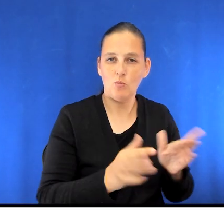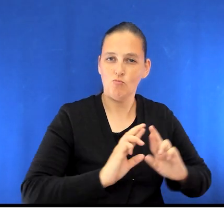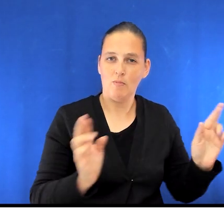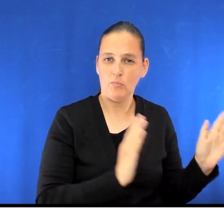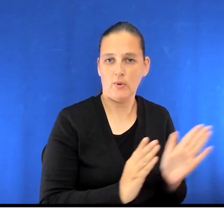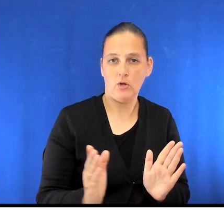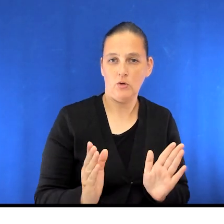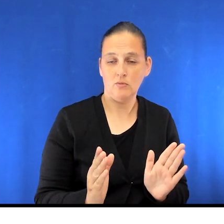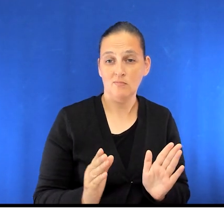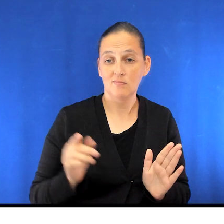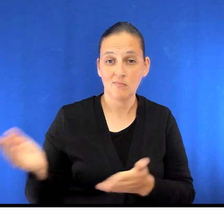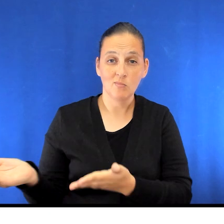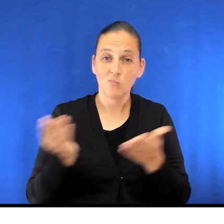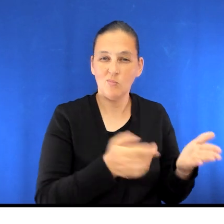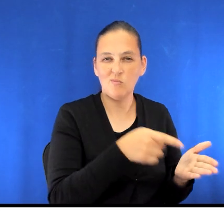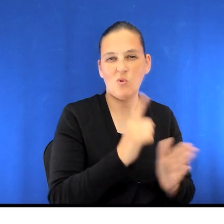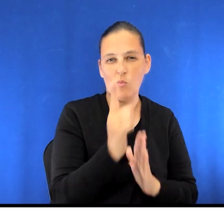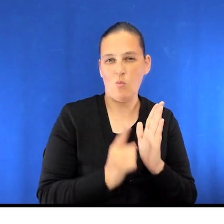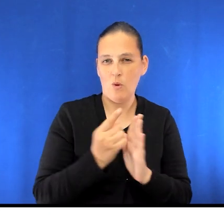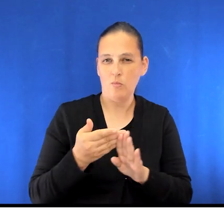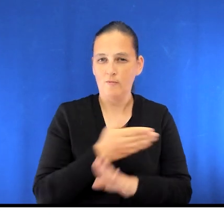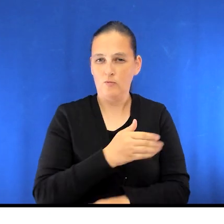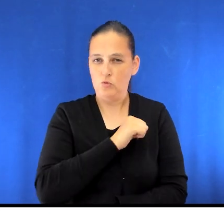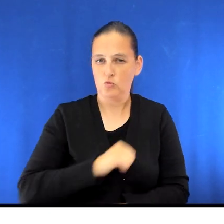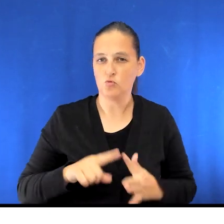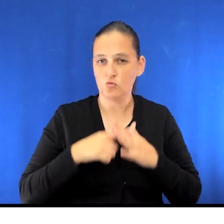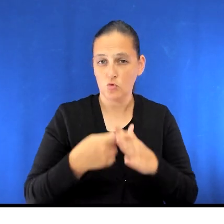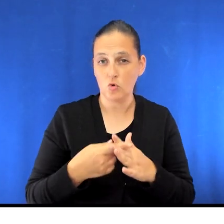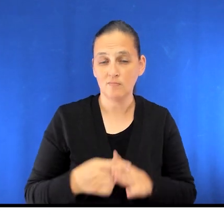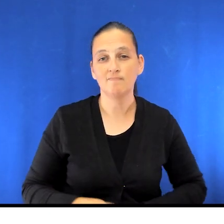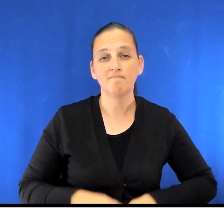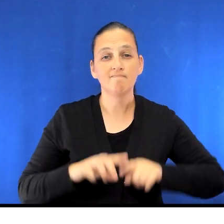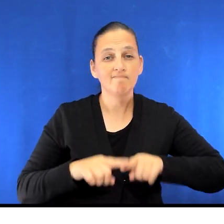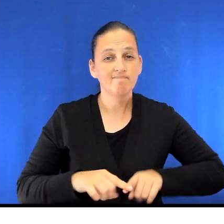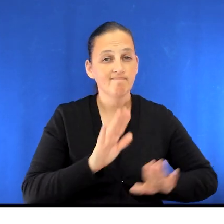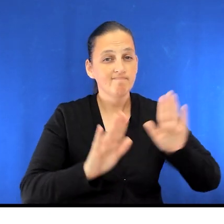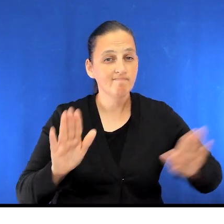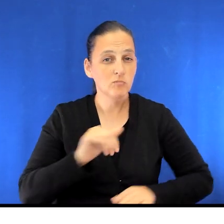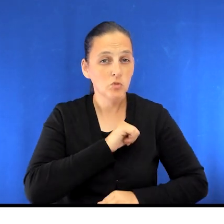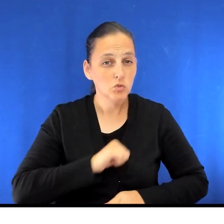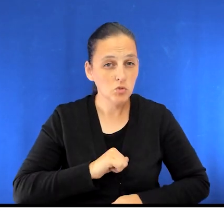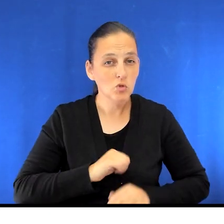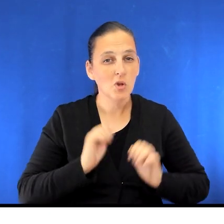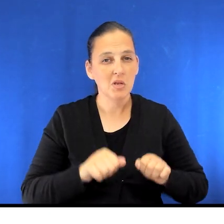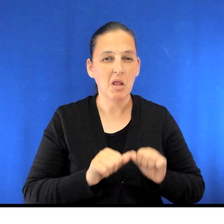This will happen about an hour before your scheduled surgery. Depending on your type of surgery, it will take between four and six hours.